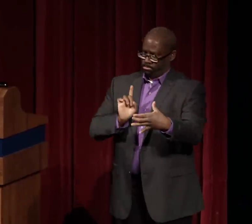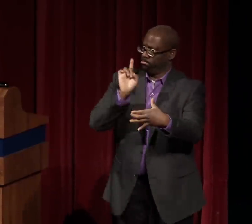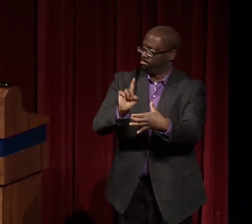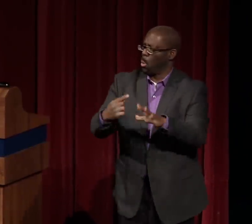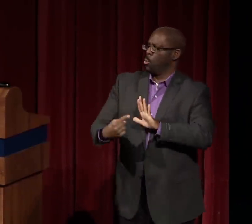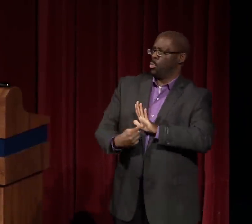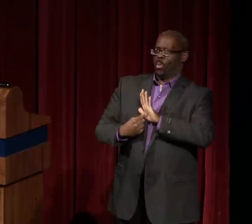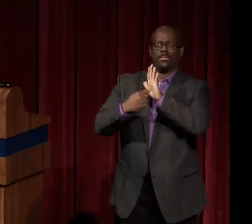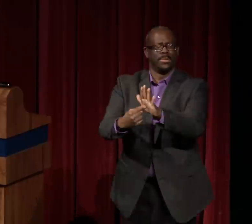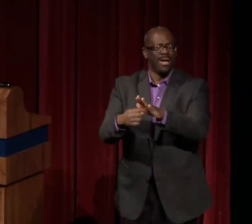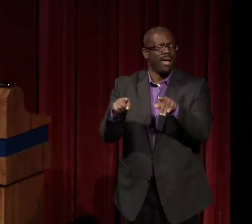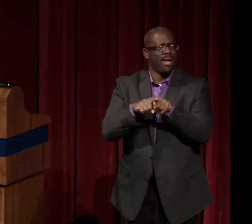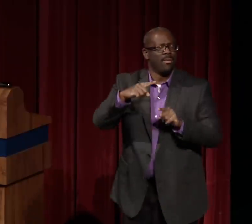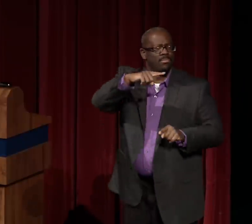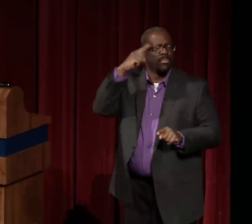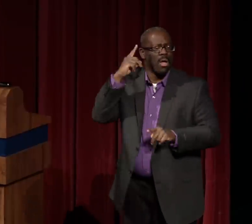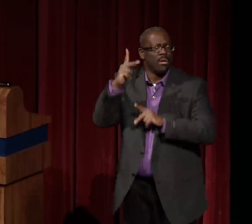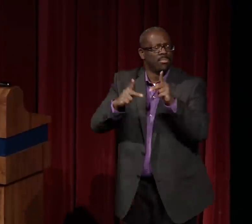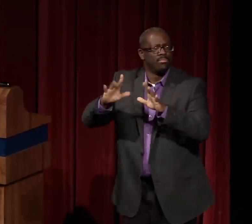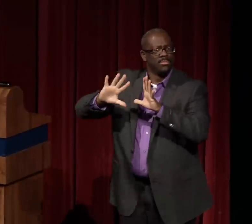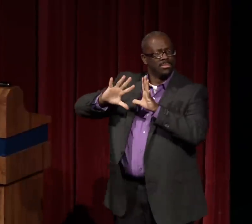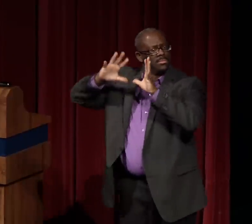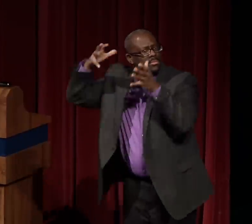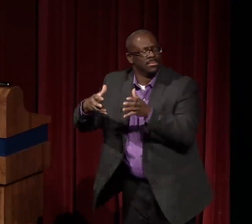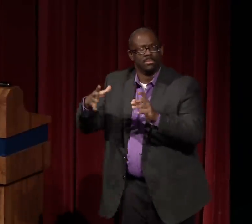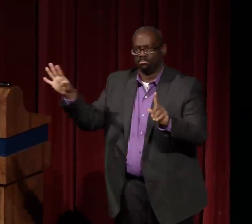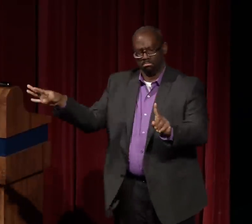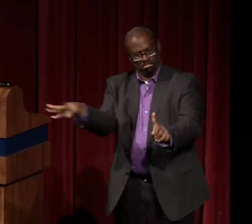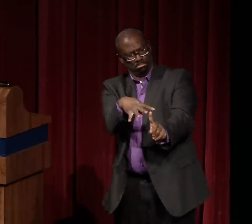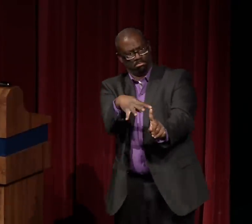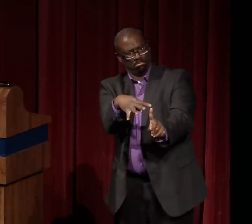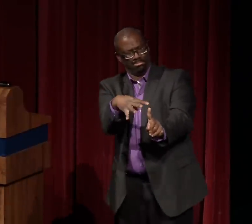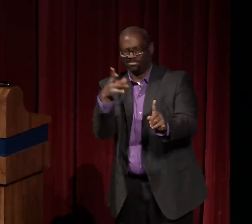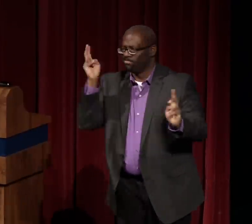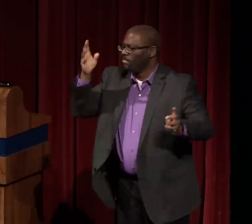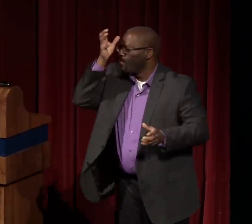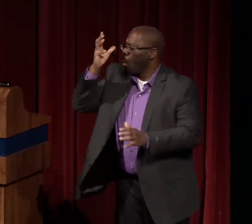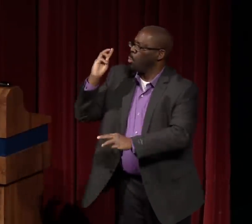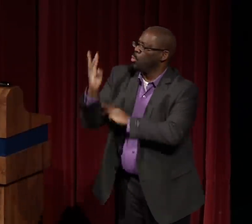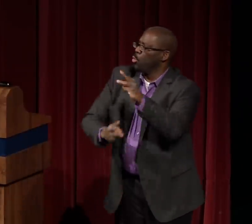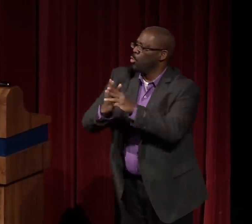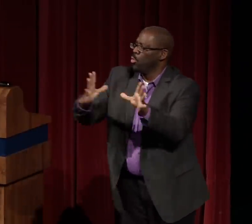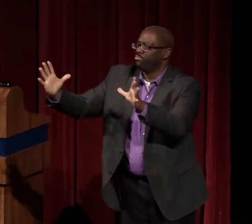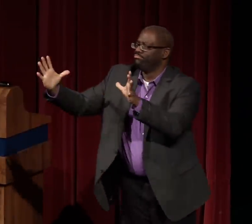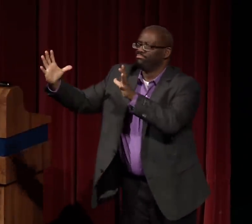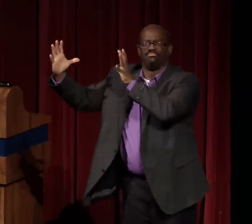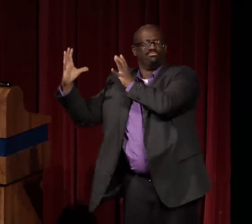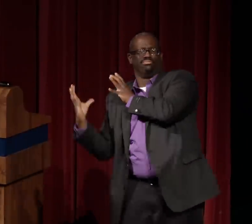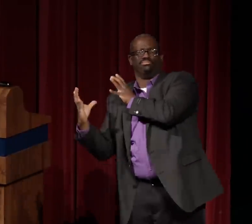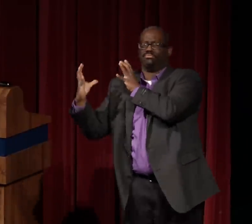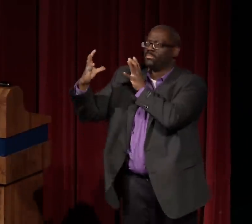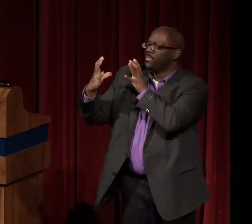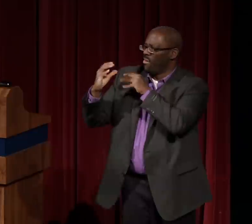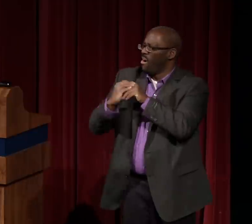and Jackie Robinson came into a predominantly white sport, and all eyes were on him.